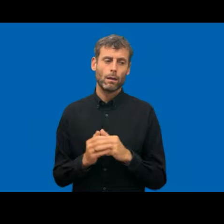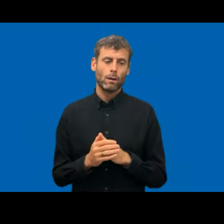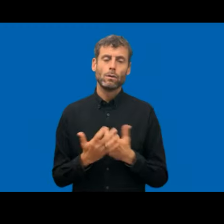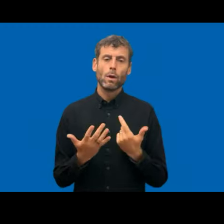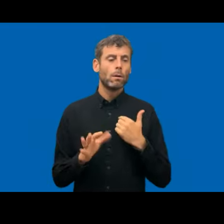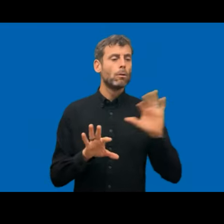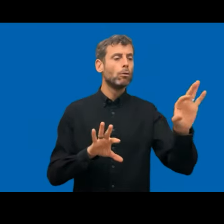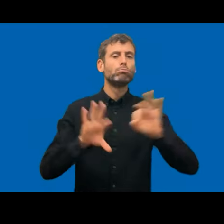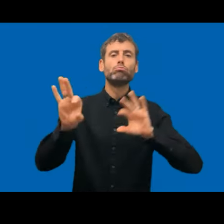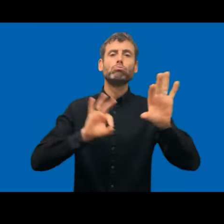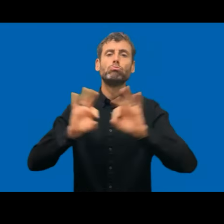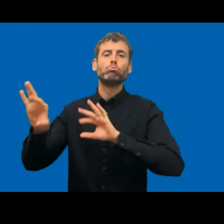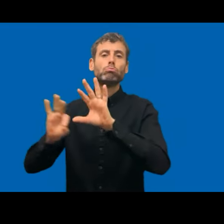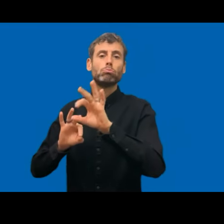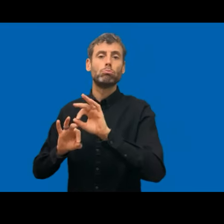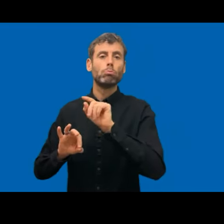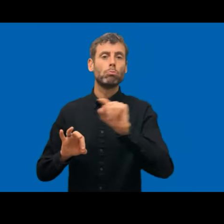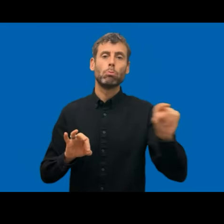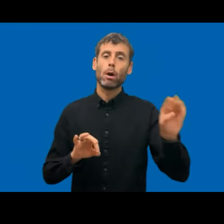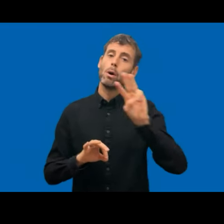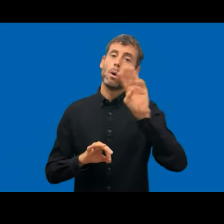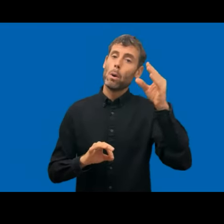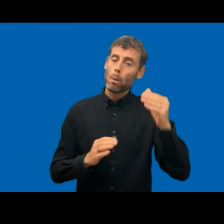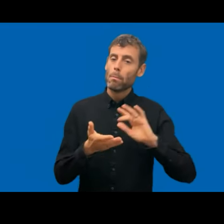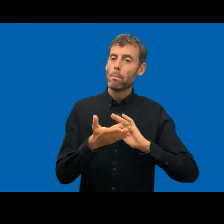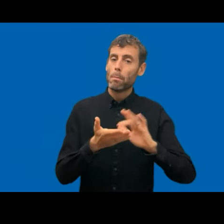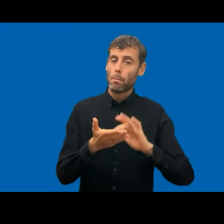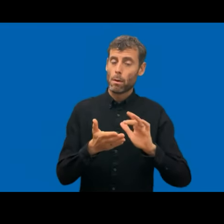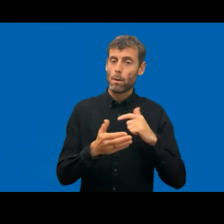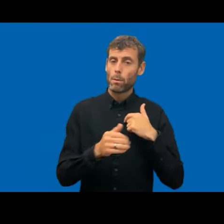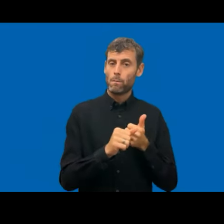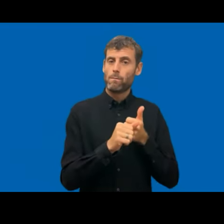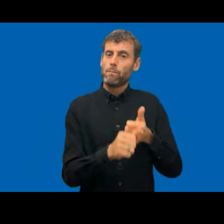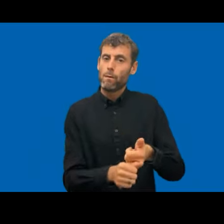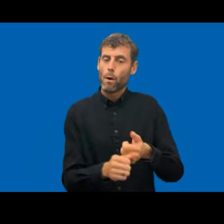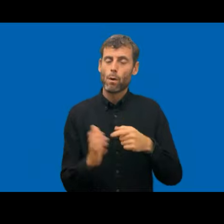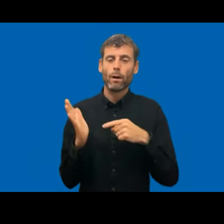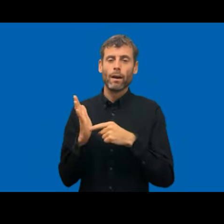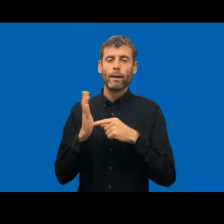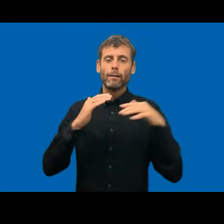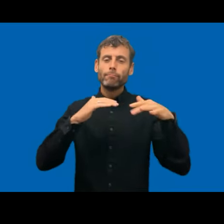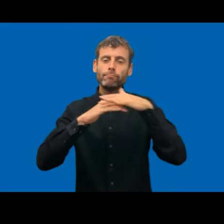we just want to keep that simplify method also go a little bit more deep like that method.